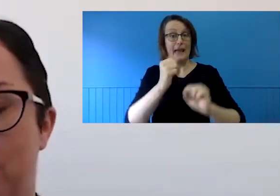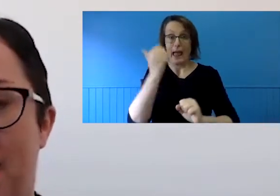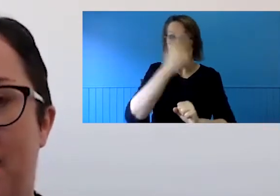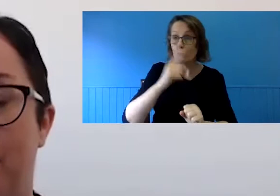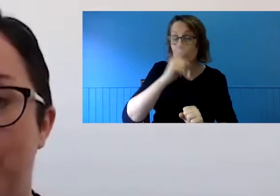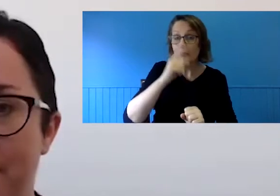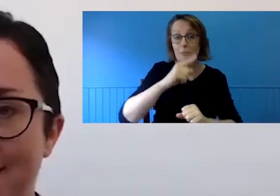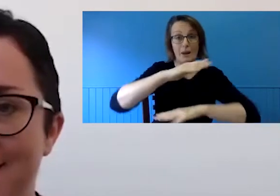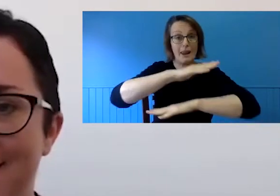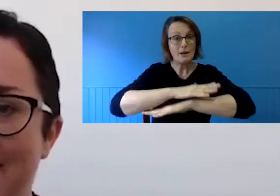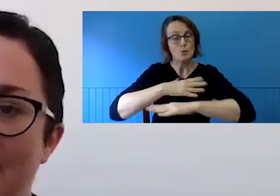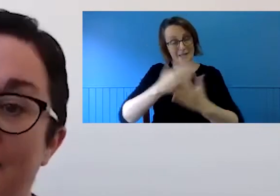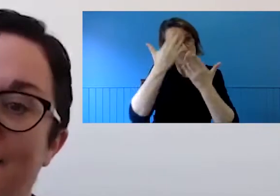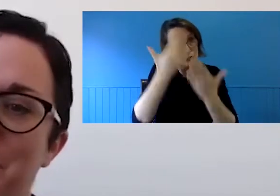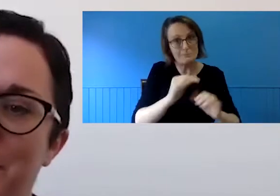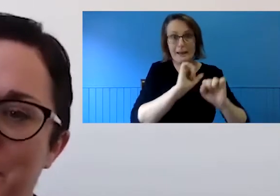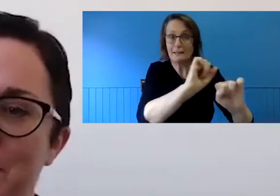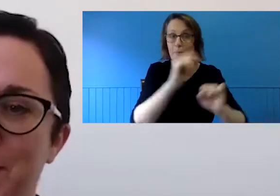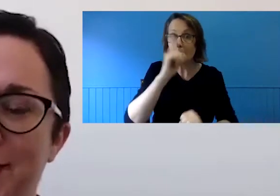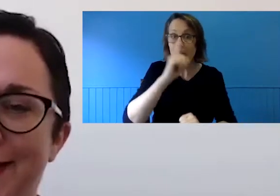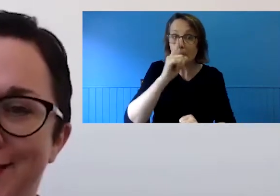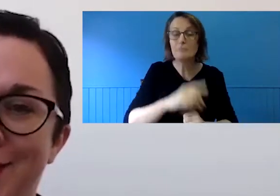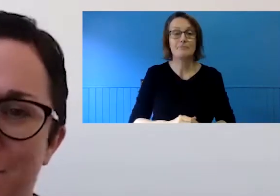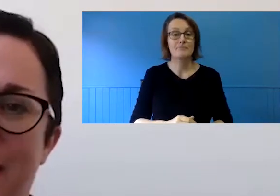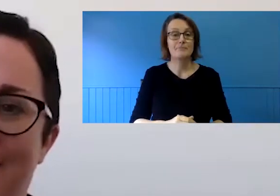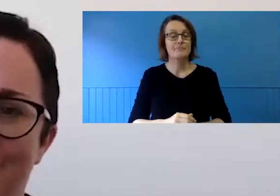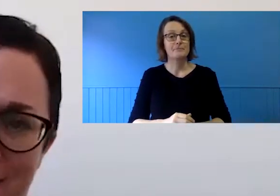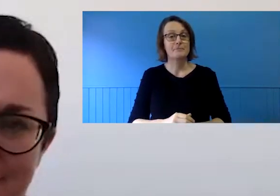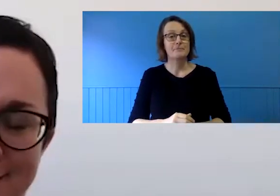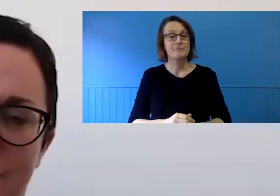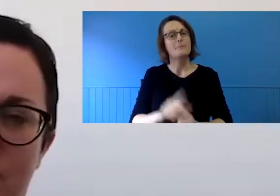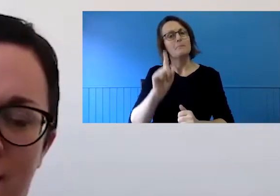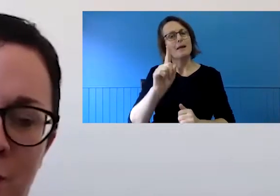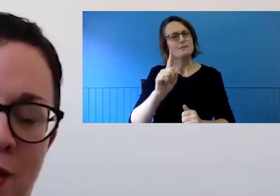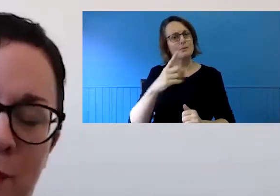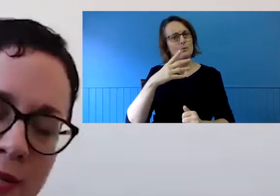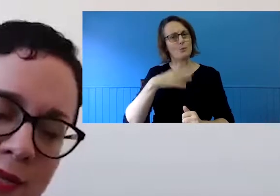paying respect but also in terms of paying the rent which I will make a